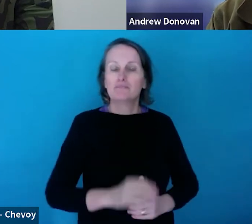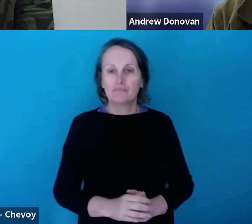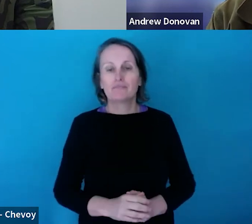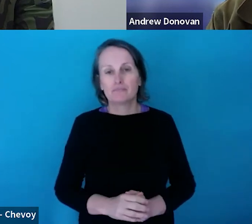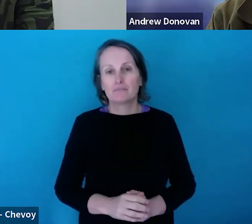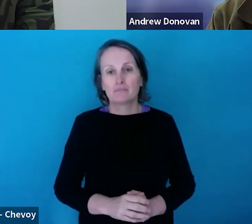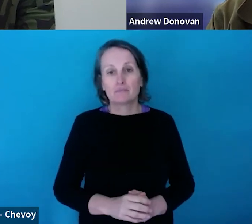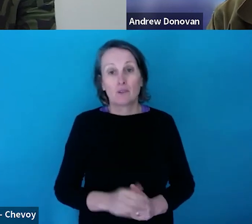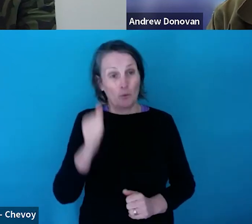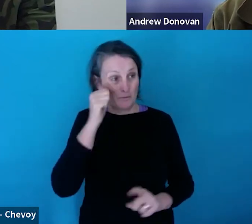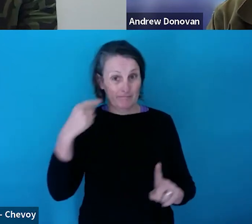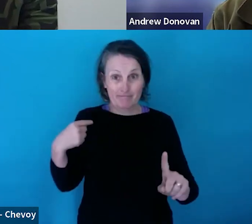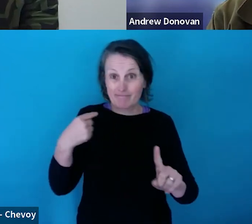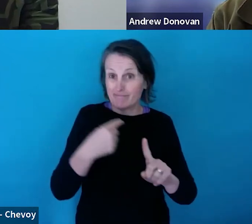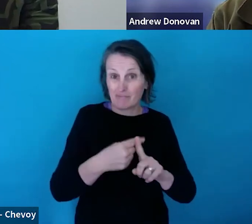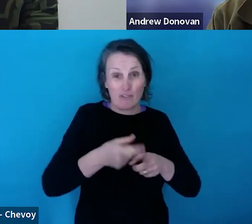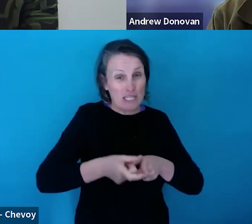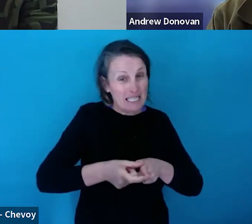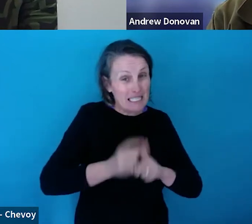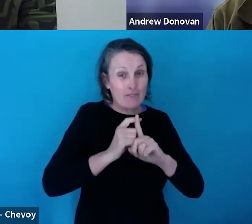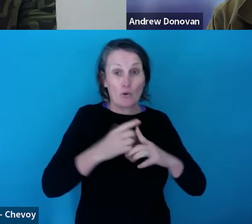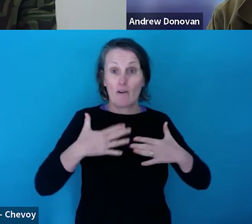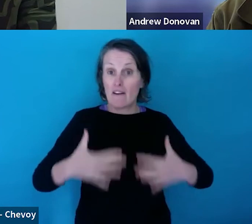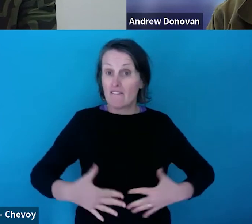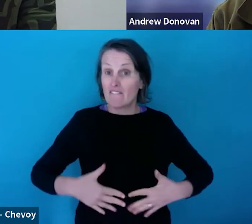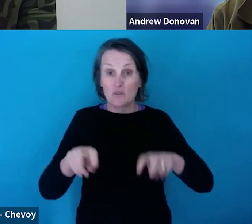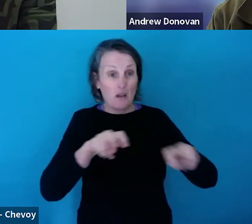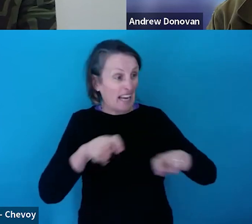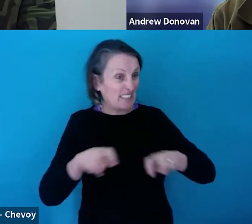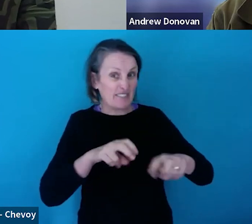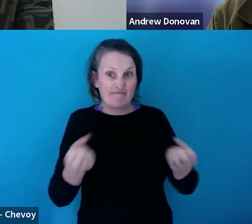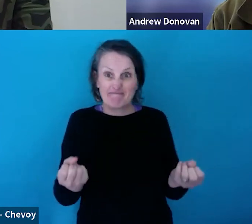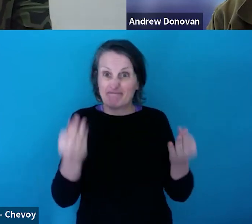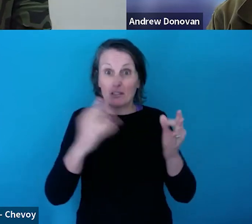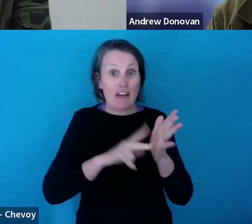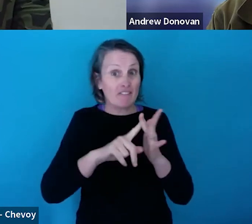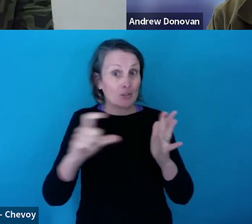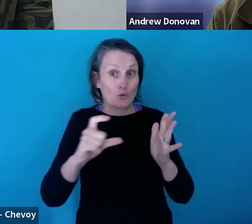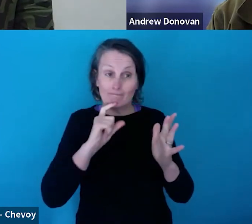difficult period where physical activity was just not possible, particularly in Victoria.